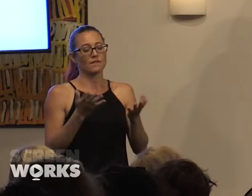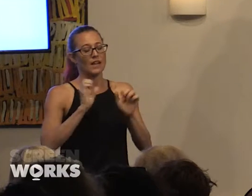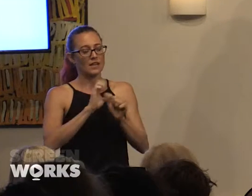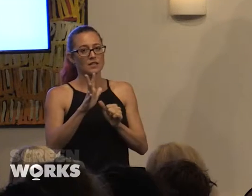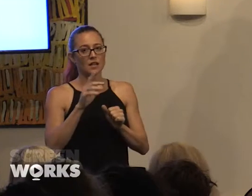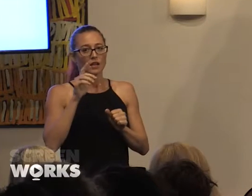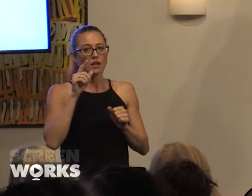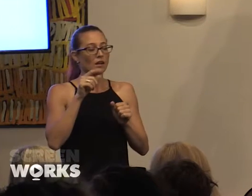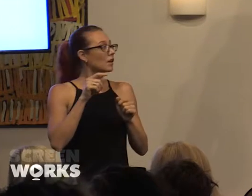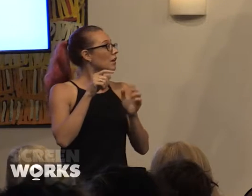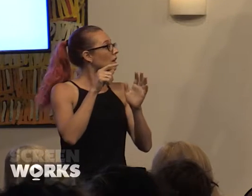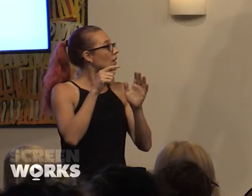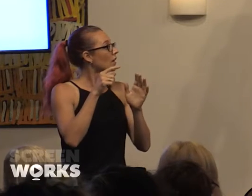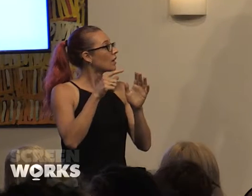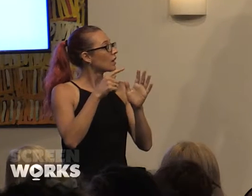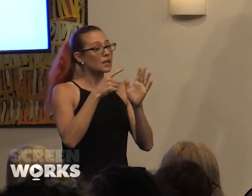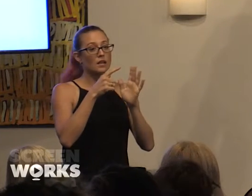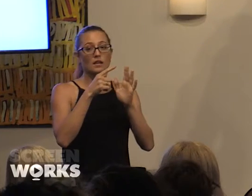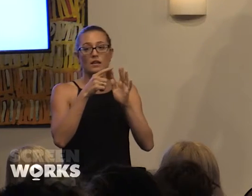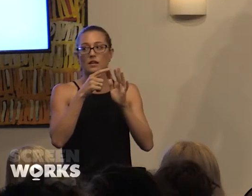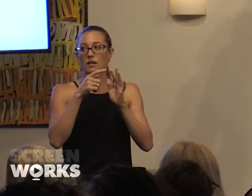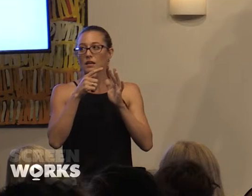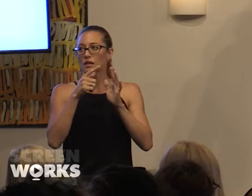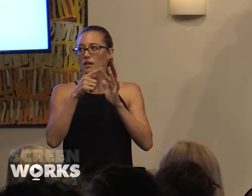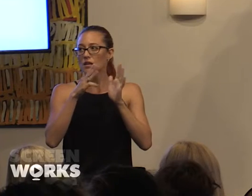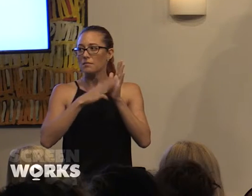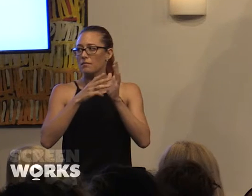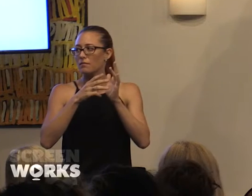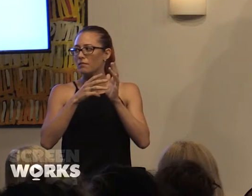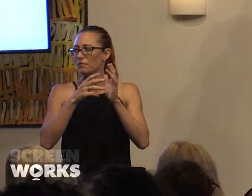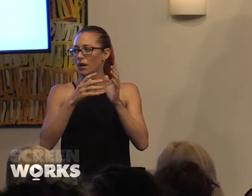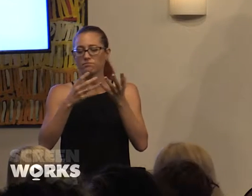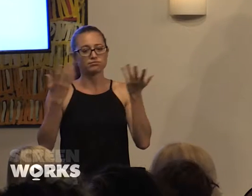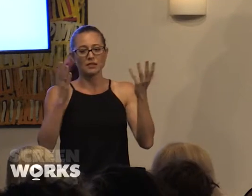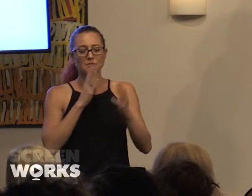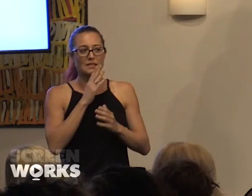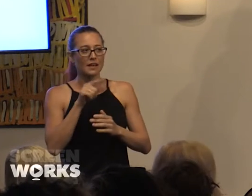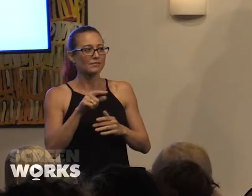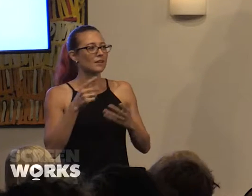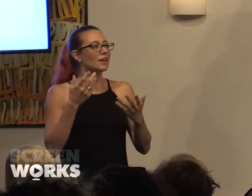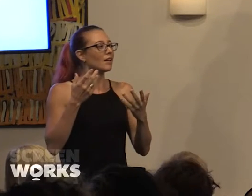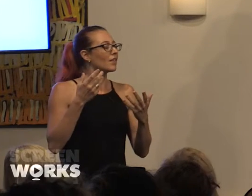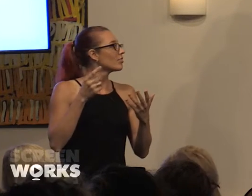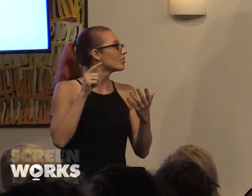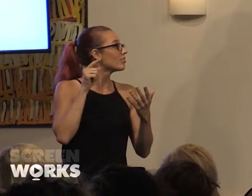Endemol Shine, with Imogen Banks and Alice Bell. What an amazing doe they are. This is also open at the moment. This is